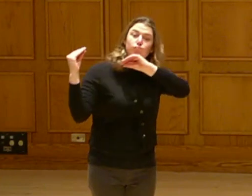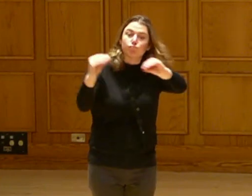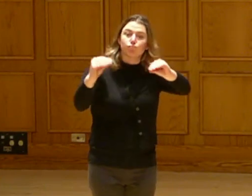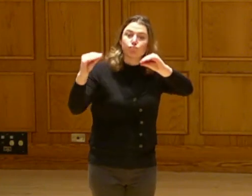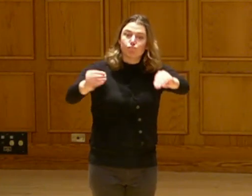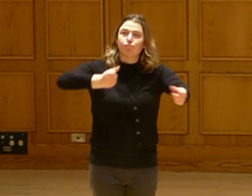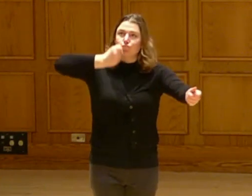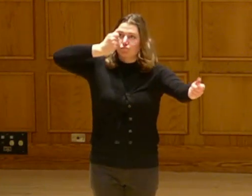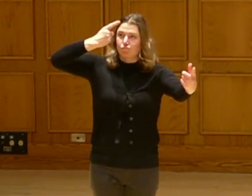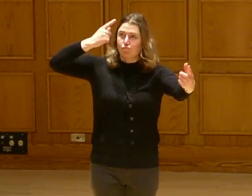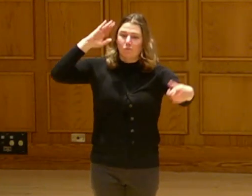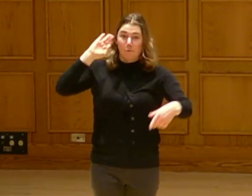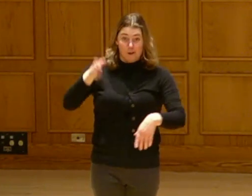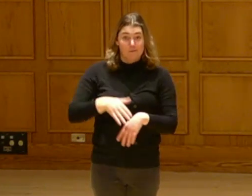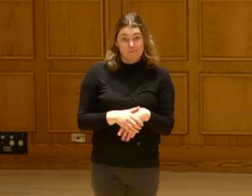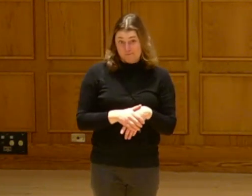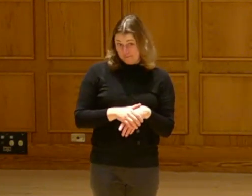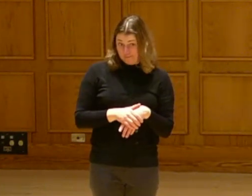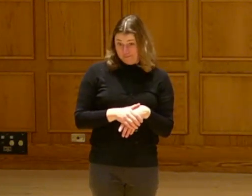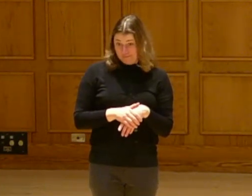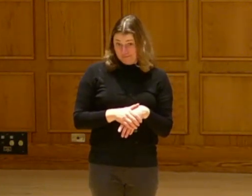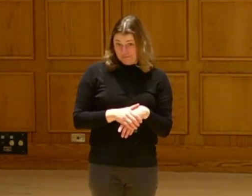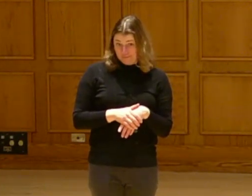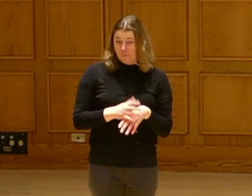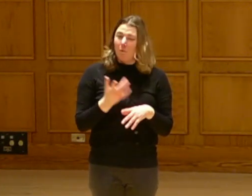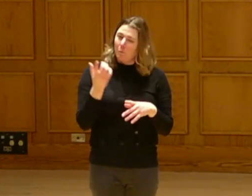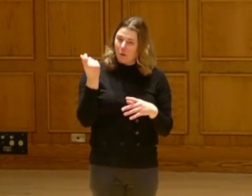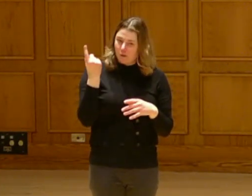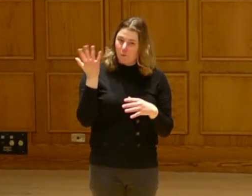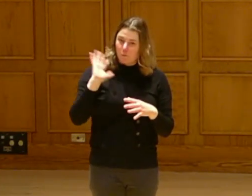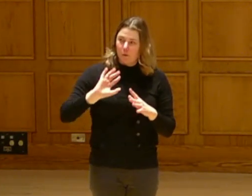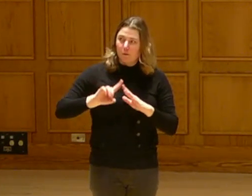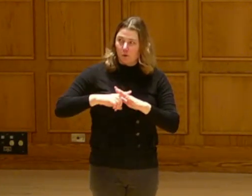You can get it. As a matter of fact, the first project was 80 kilowatt project.